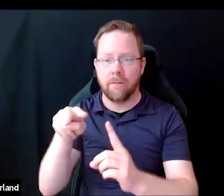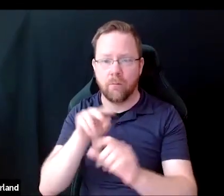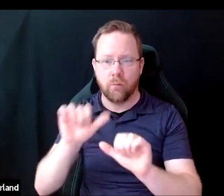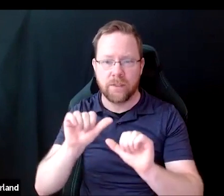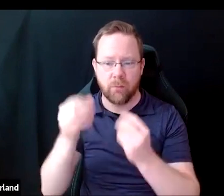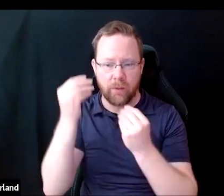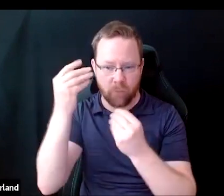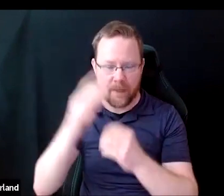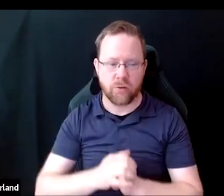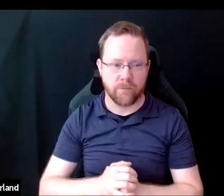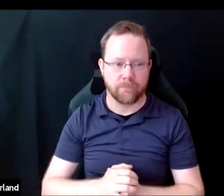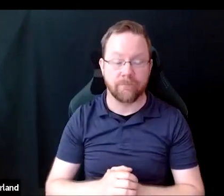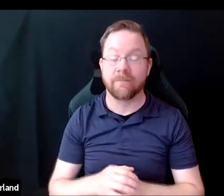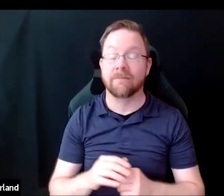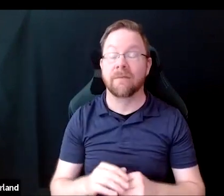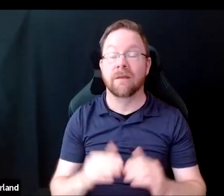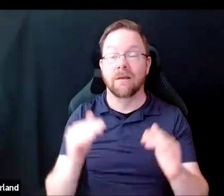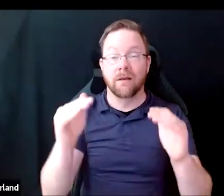Our second suggestion is to invite all individuals